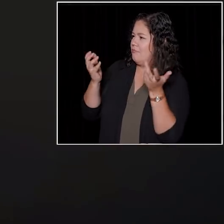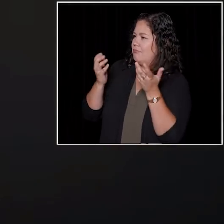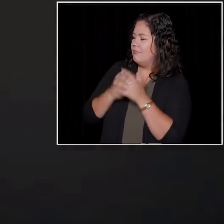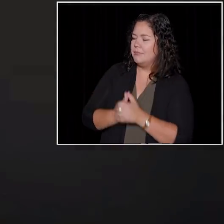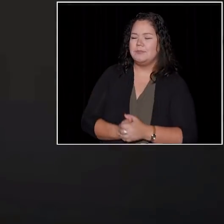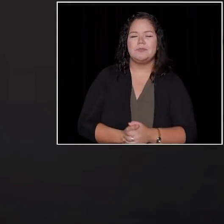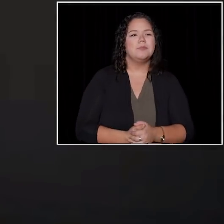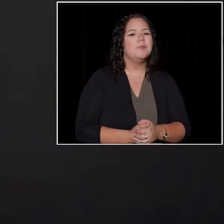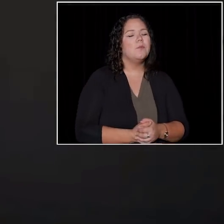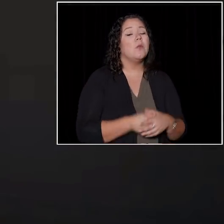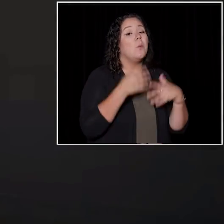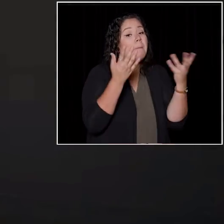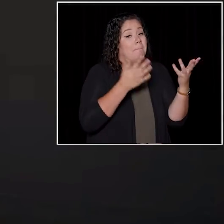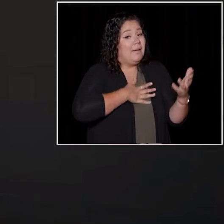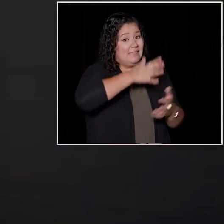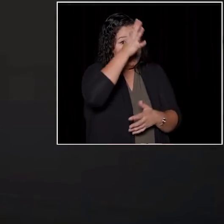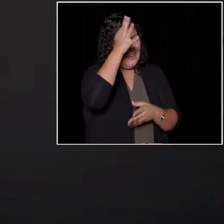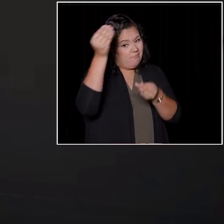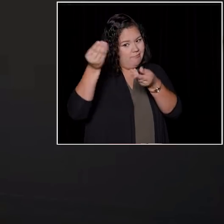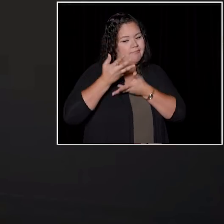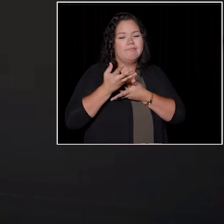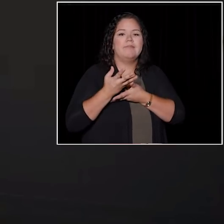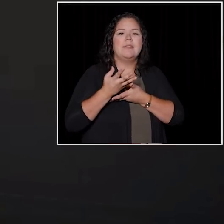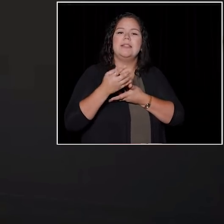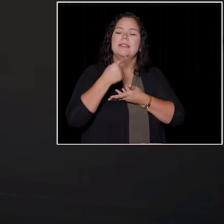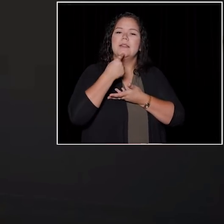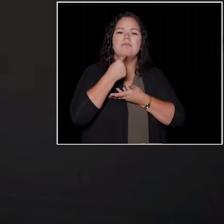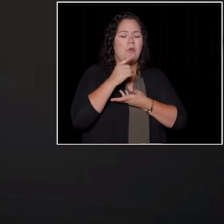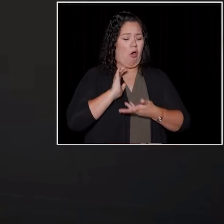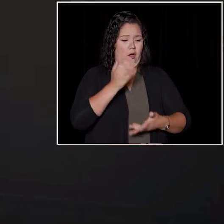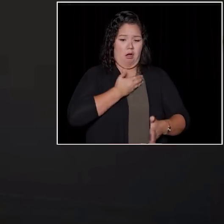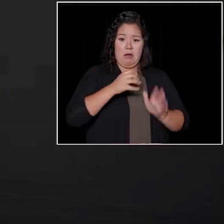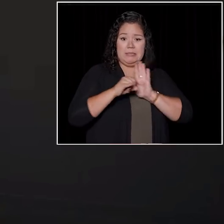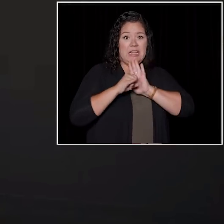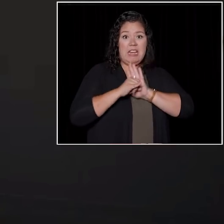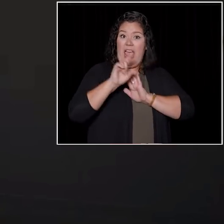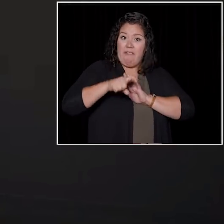A great piece of advice that my dad gave me is that we don't have to be just one thing.